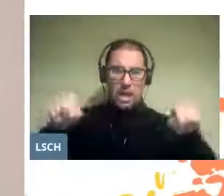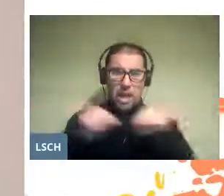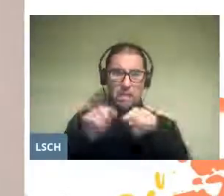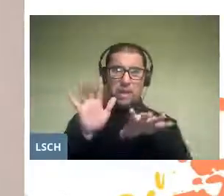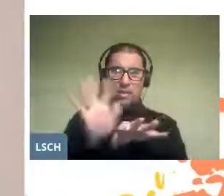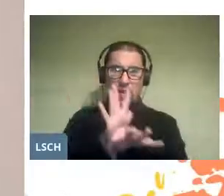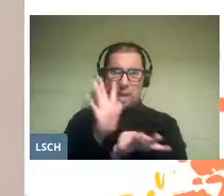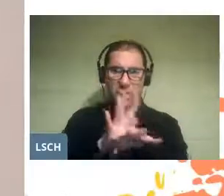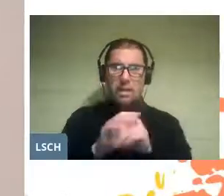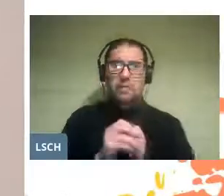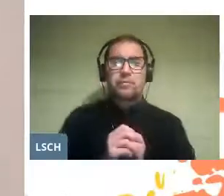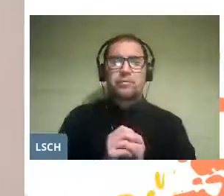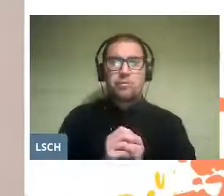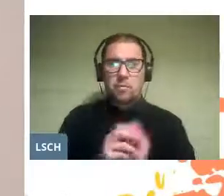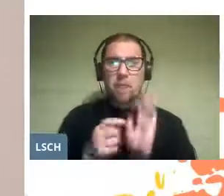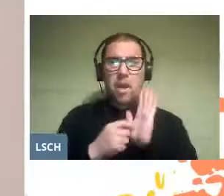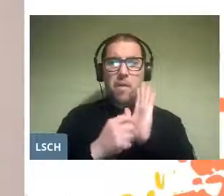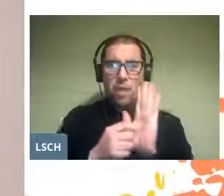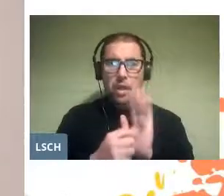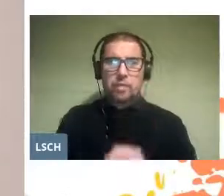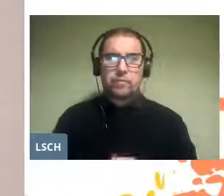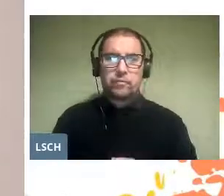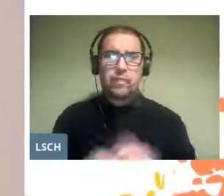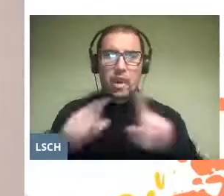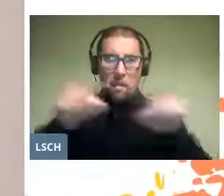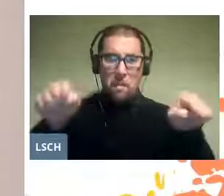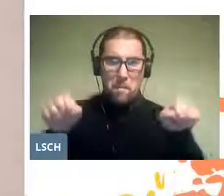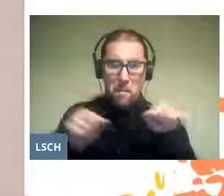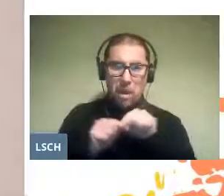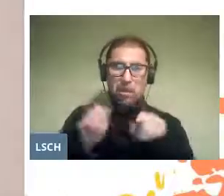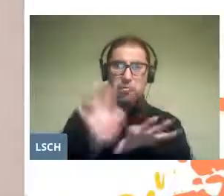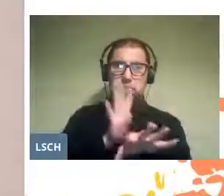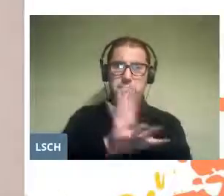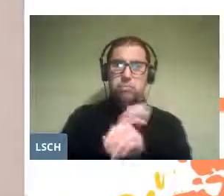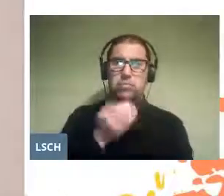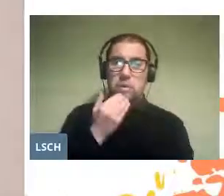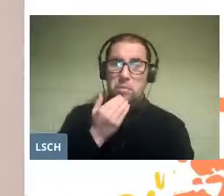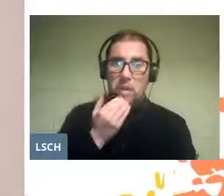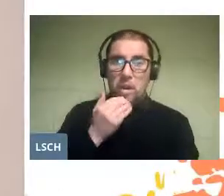to enlarge the settings to the story, and the children themselves,